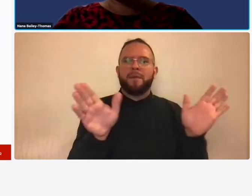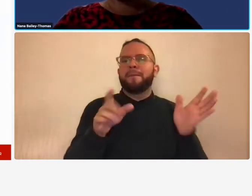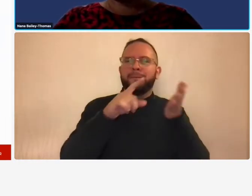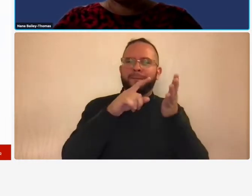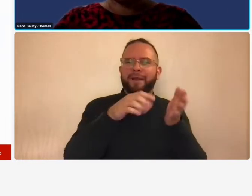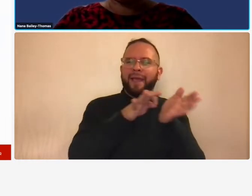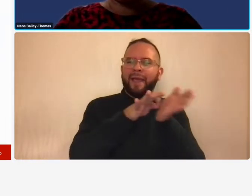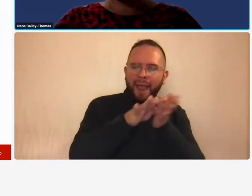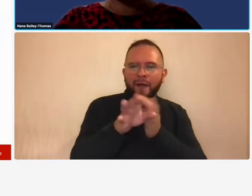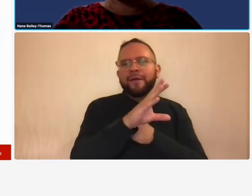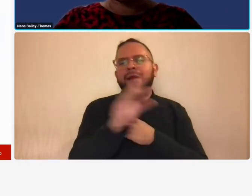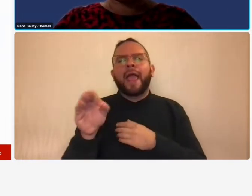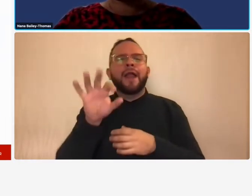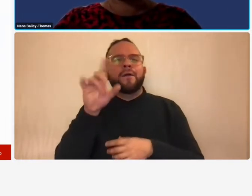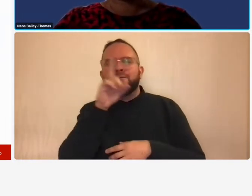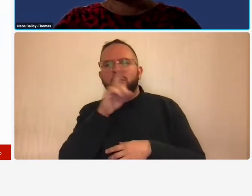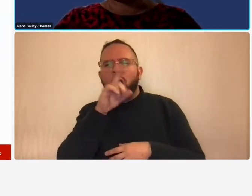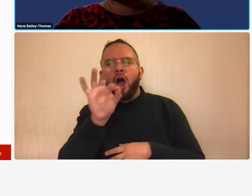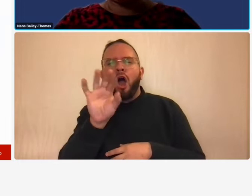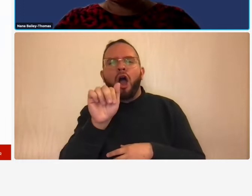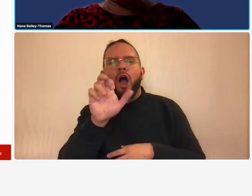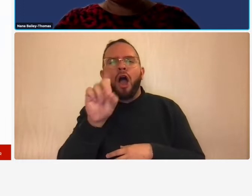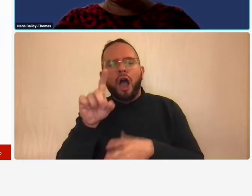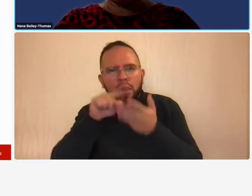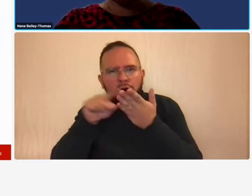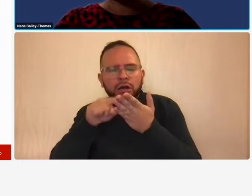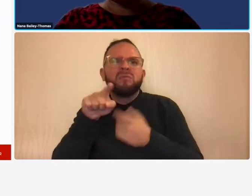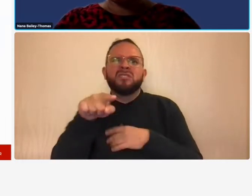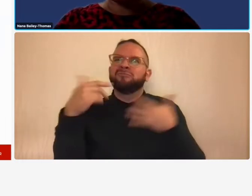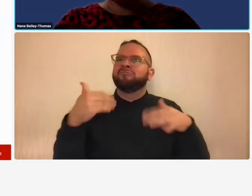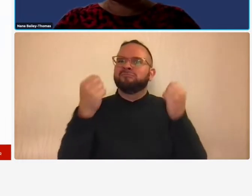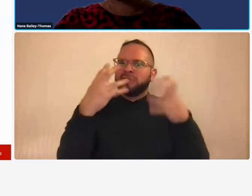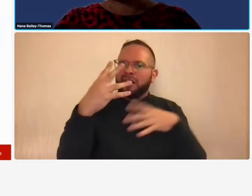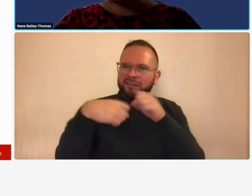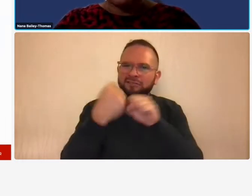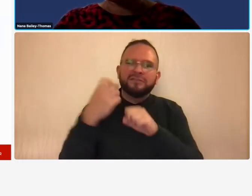15 years of experience in the transportation industry specifically federal acquisition